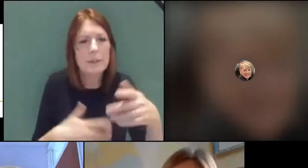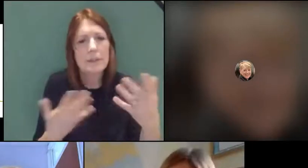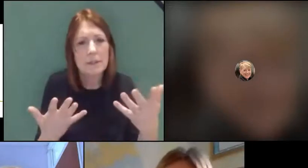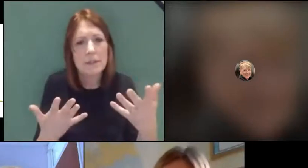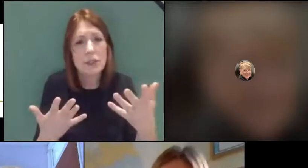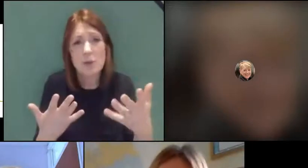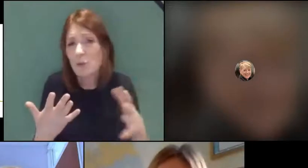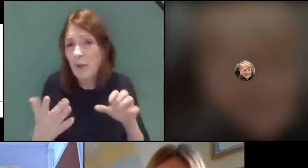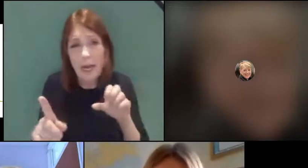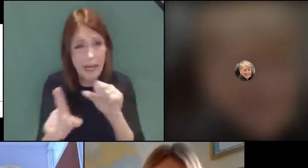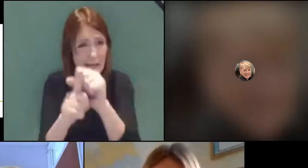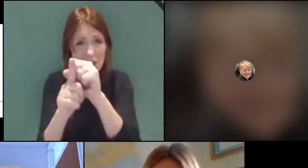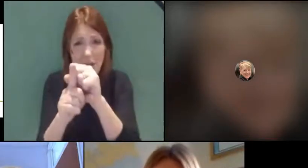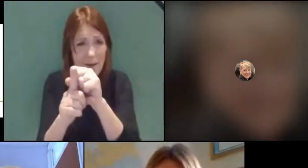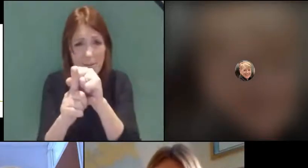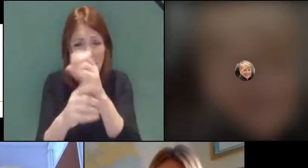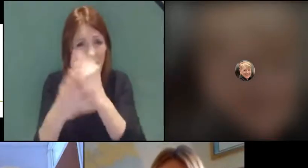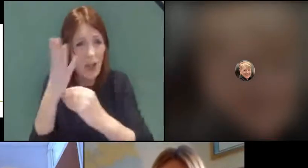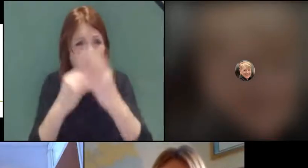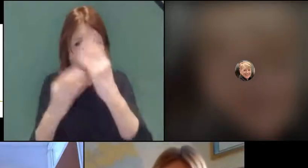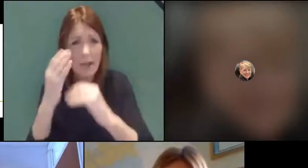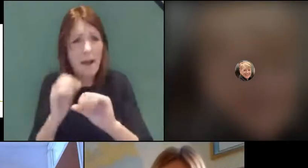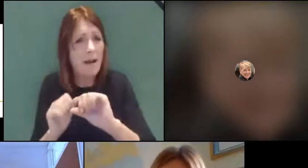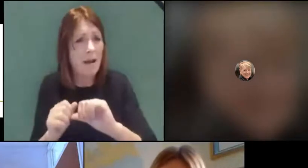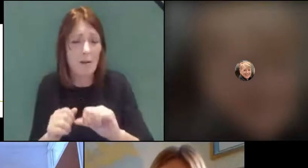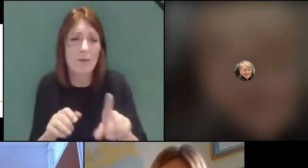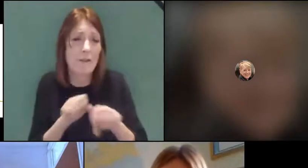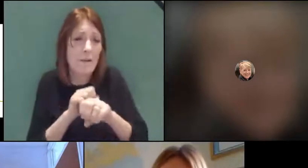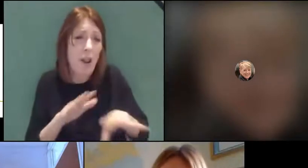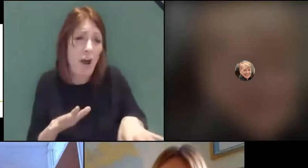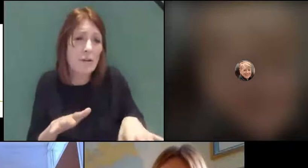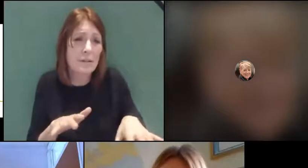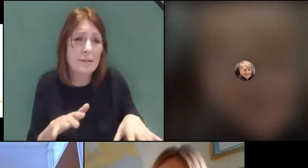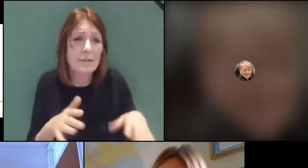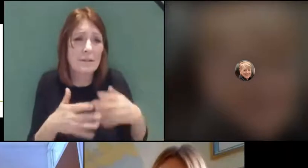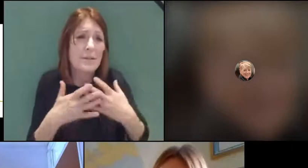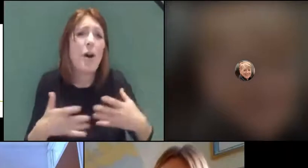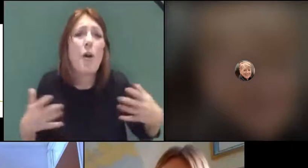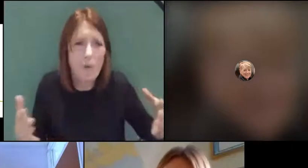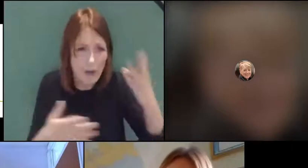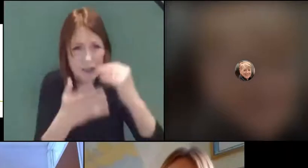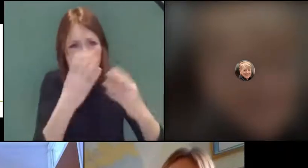catch up their learning after losing so much over the last year.